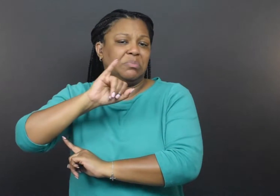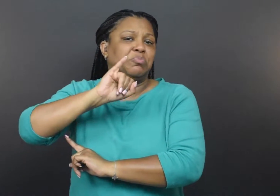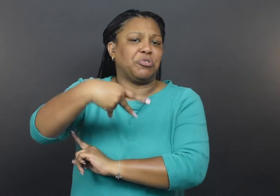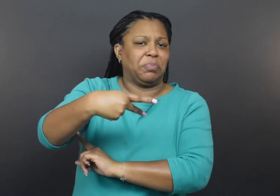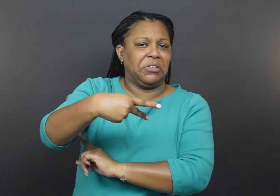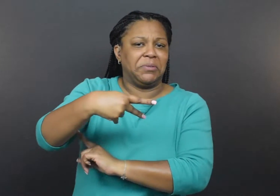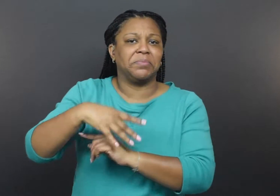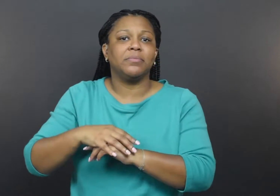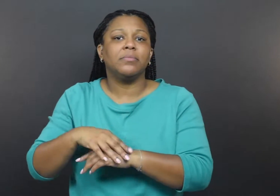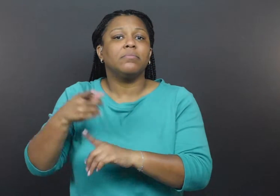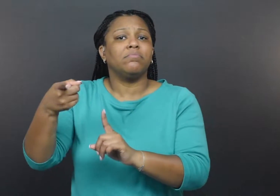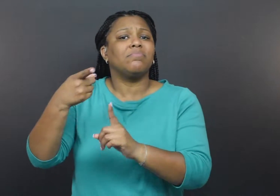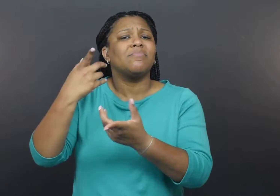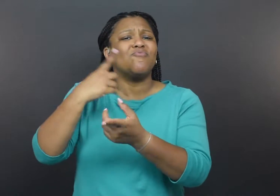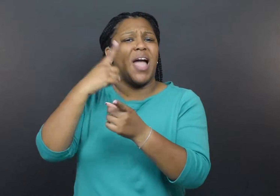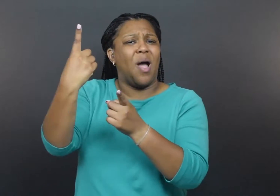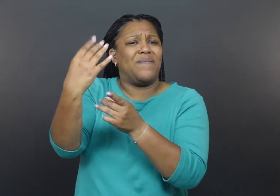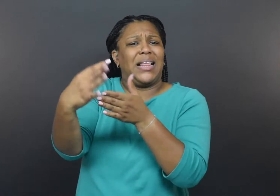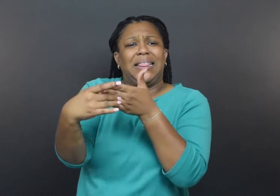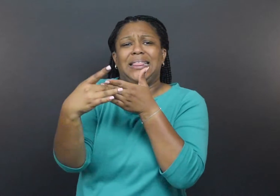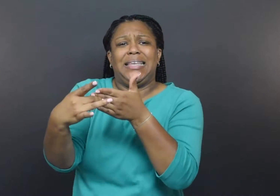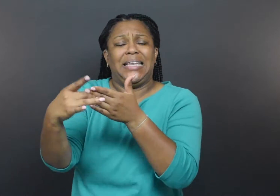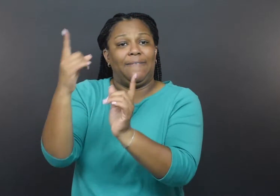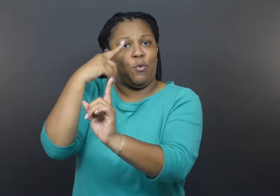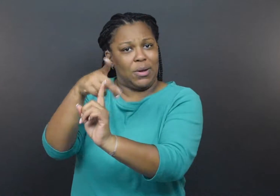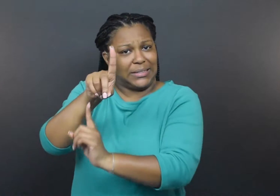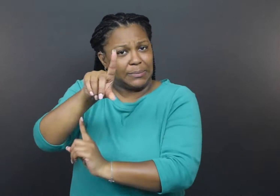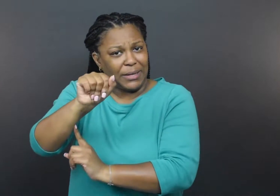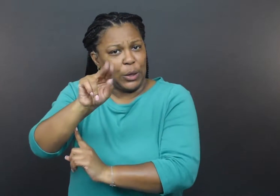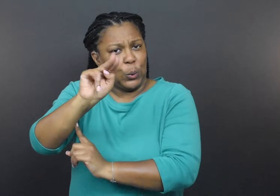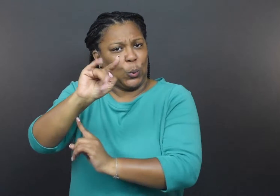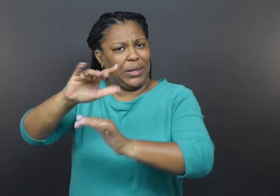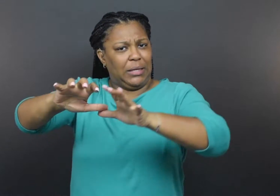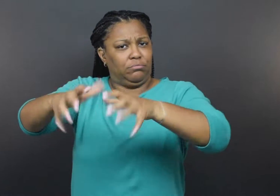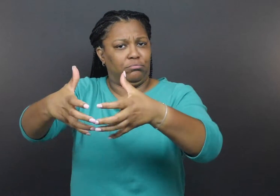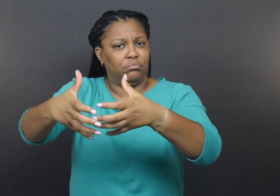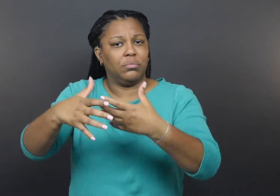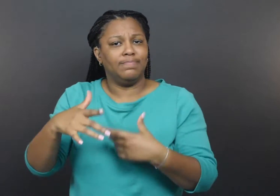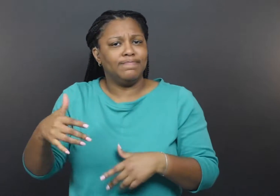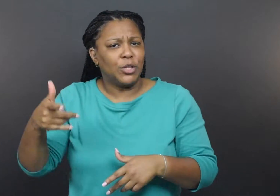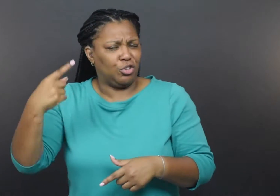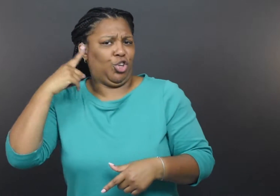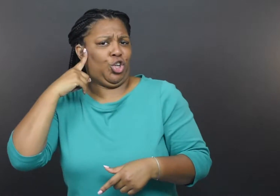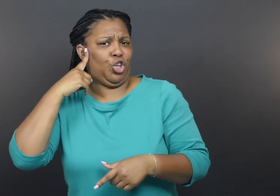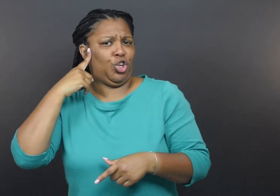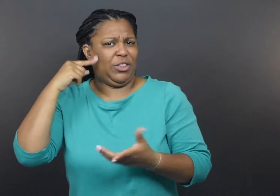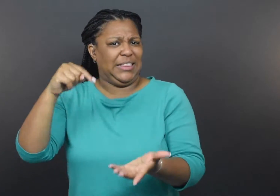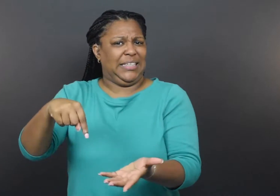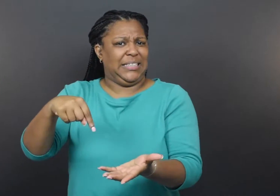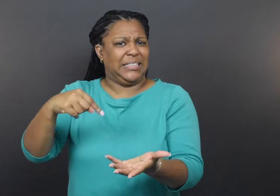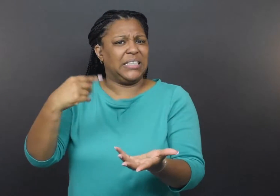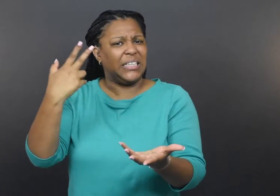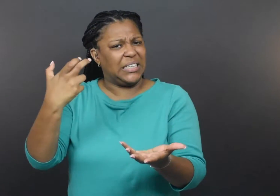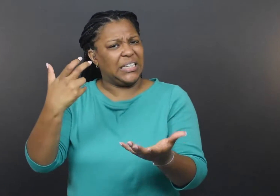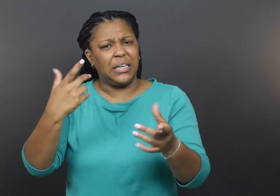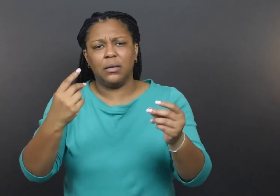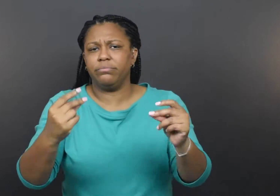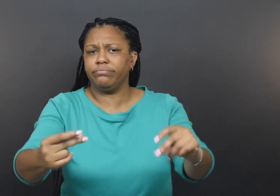masks. When J.P. Mahoehney, one of the leads for the disabilities unit, heard this he immediately